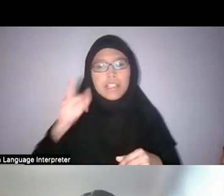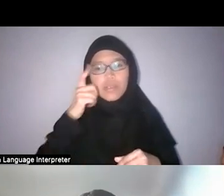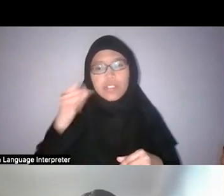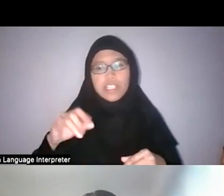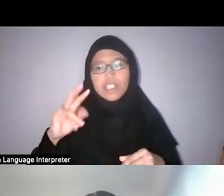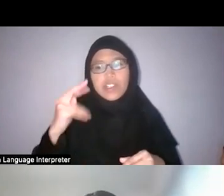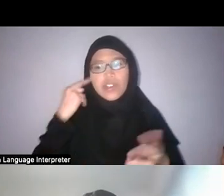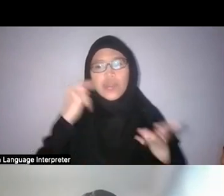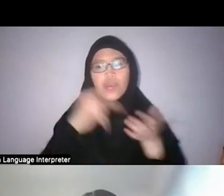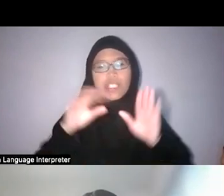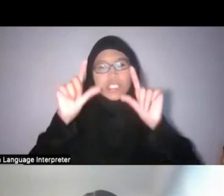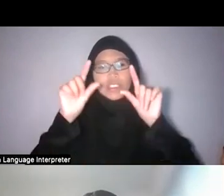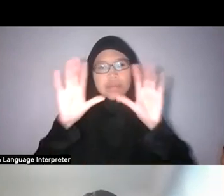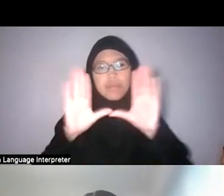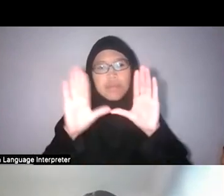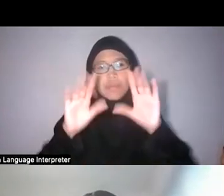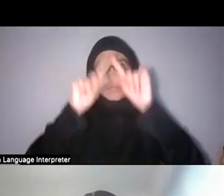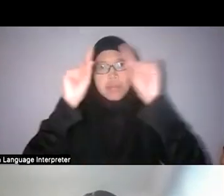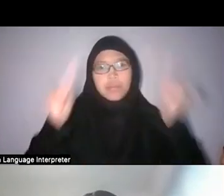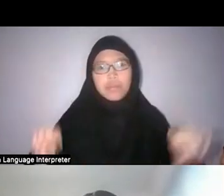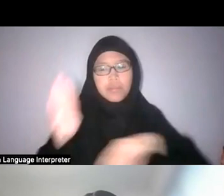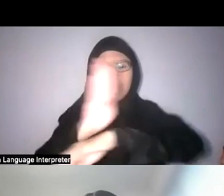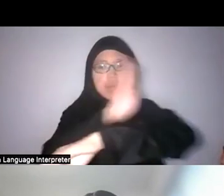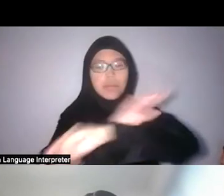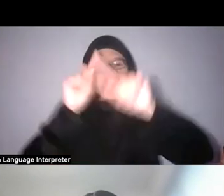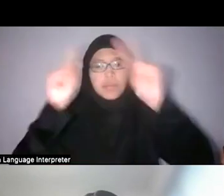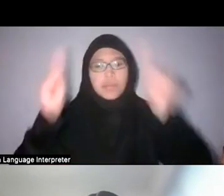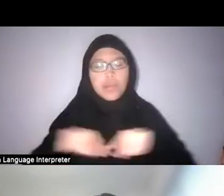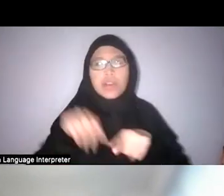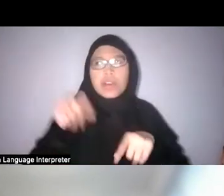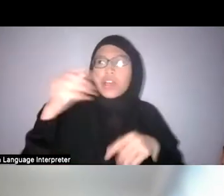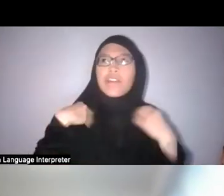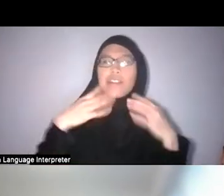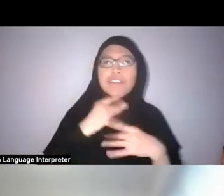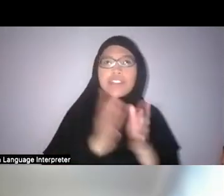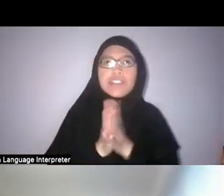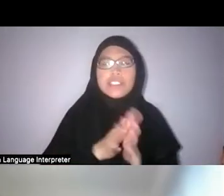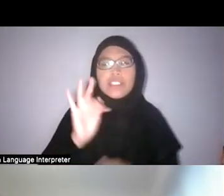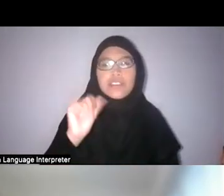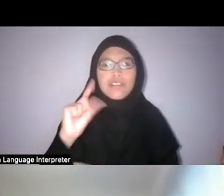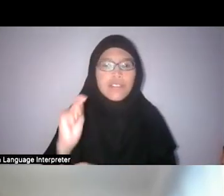and on it is some pretty interesting facts and history about the history of Bedok,